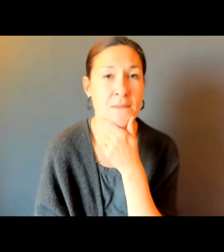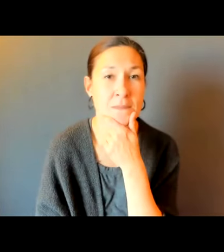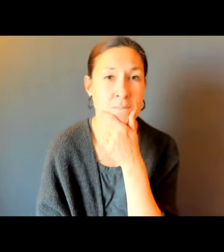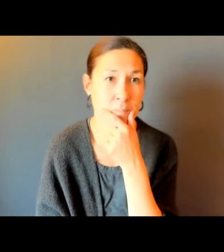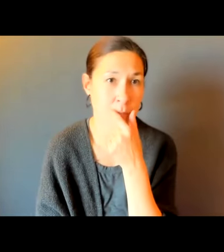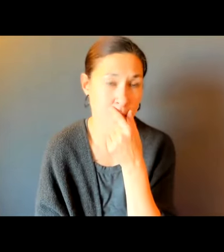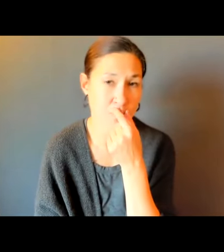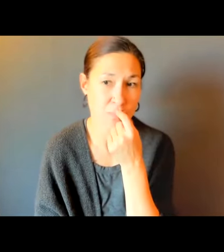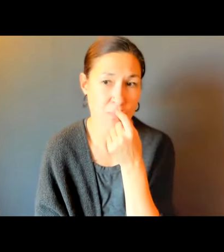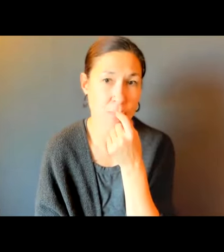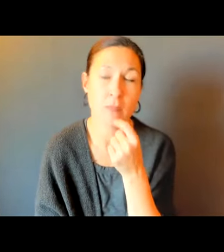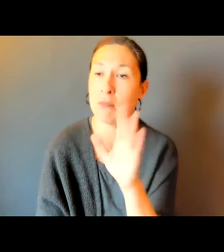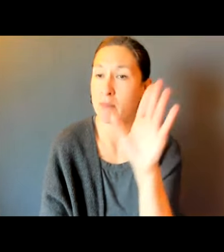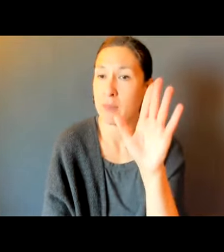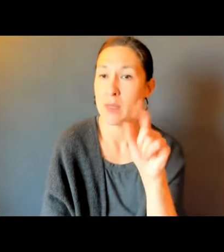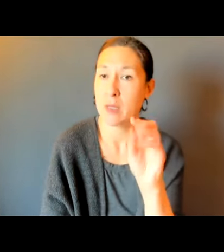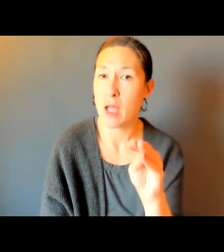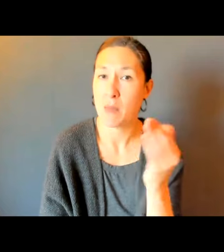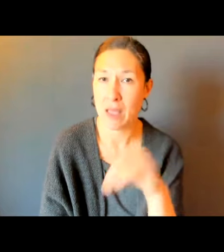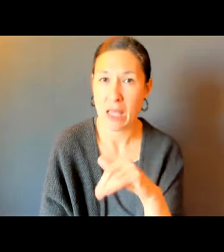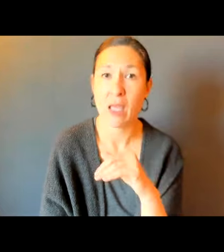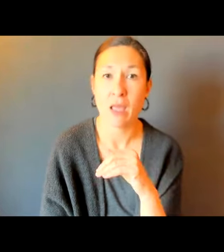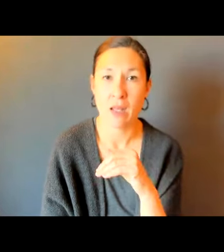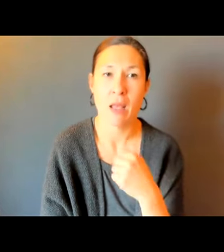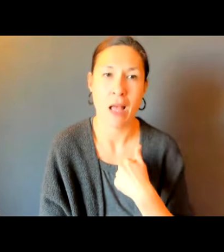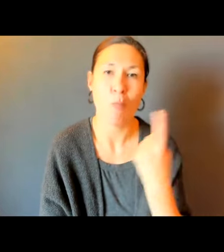TOM, GO FOR IT.